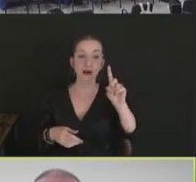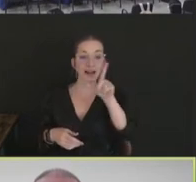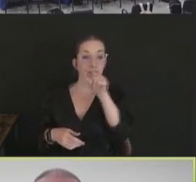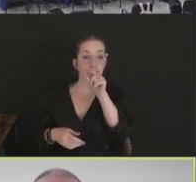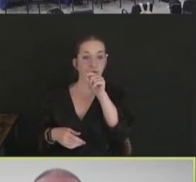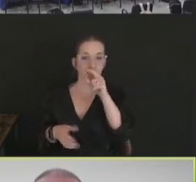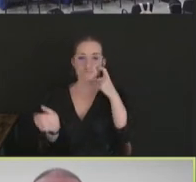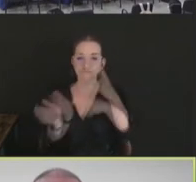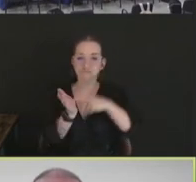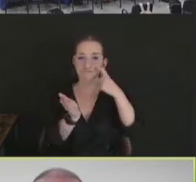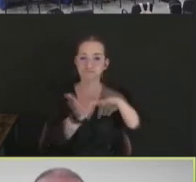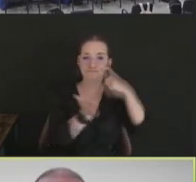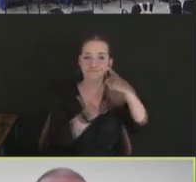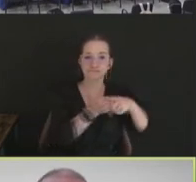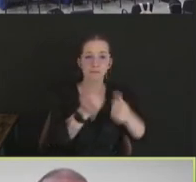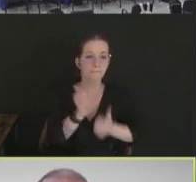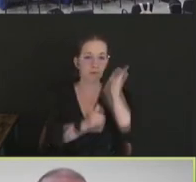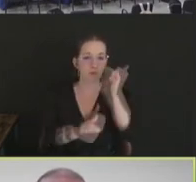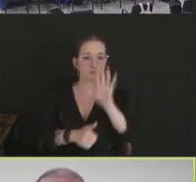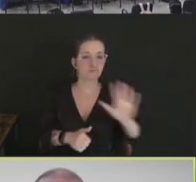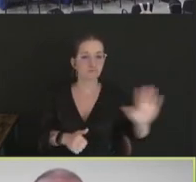this virus in wild birds out there in the United States, as well as Canada.